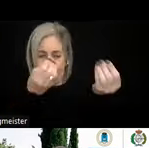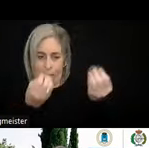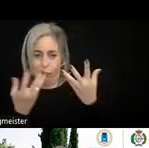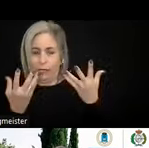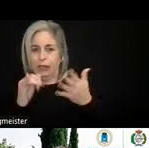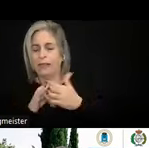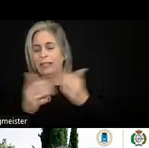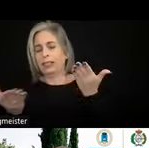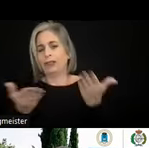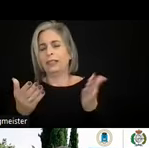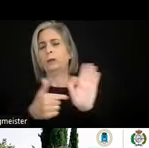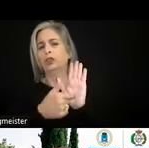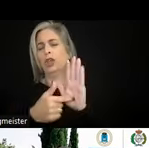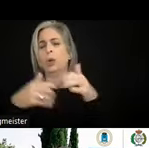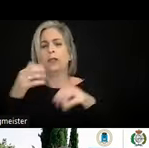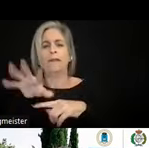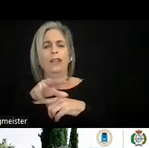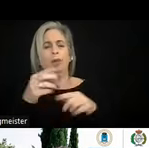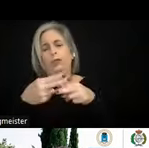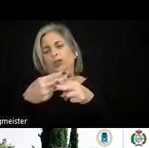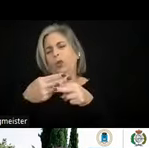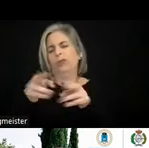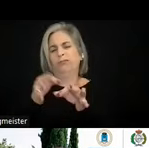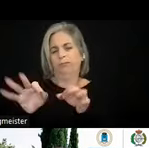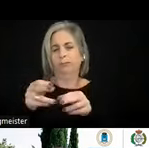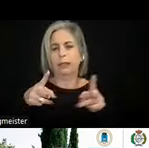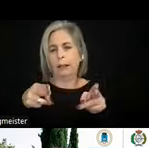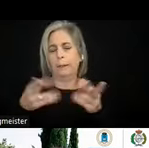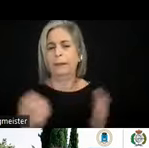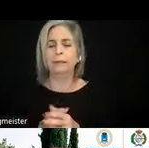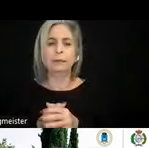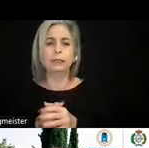Let me play the video. It's very short. So you're going to see the video content,